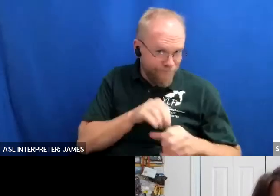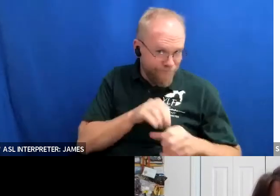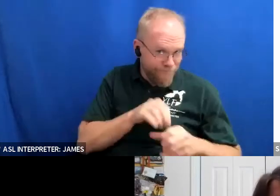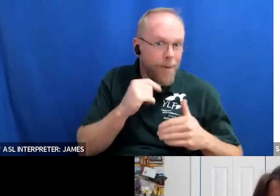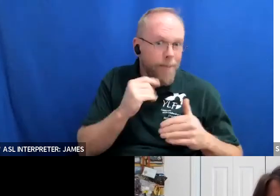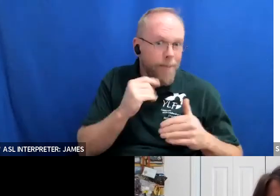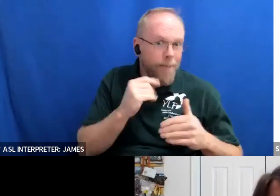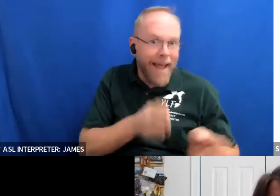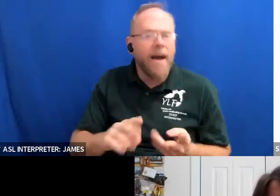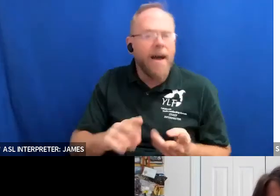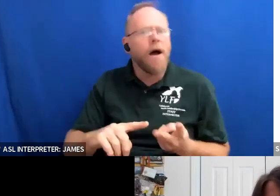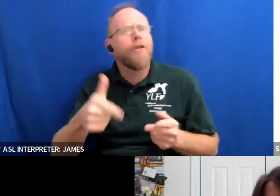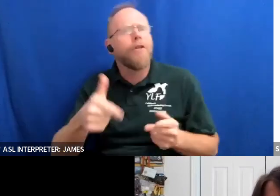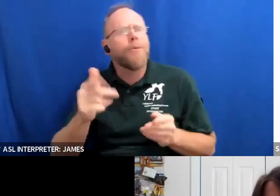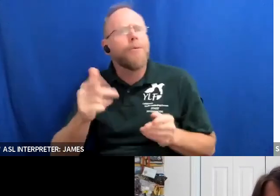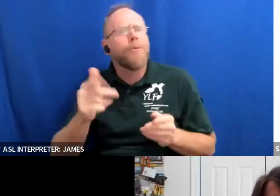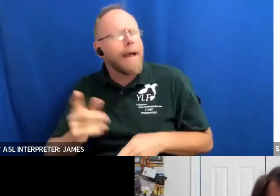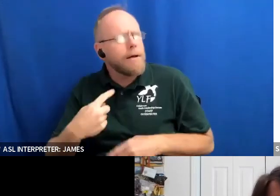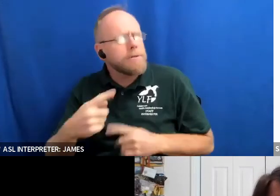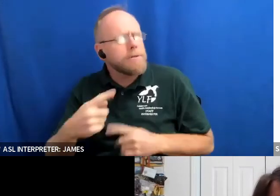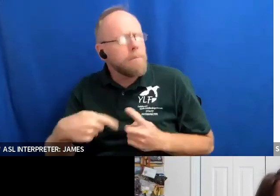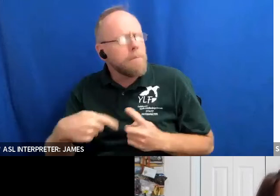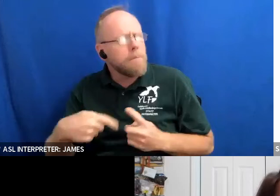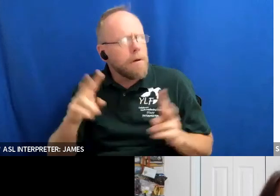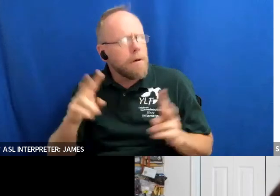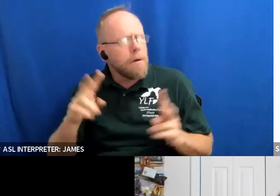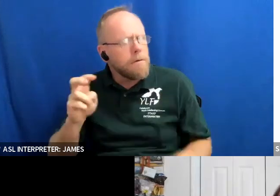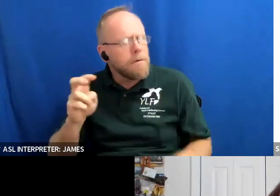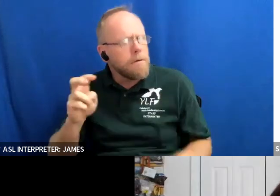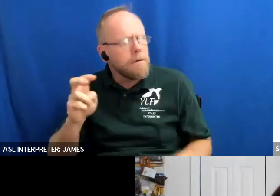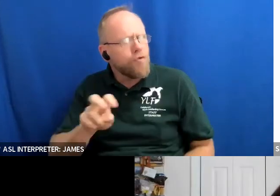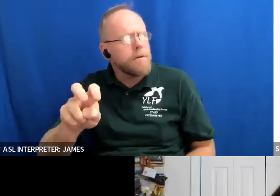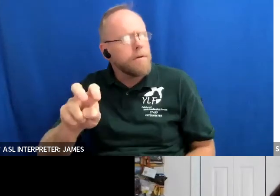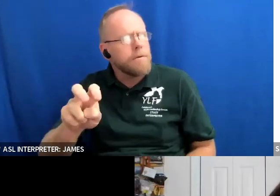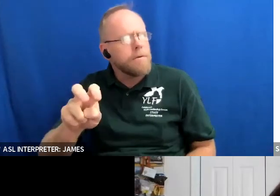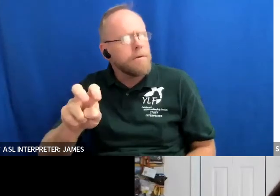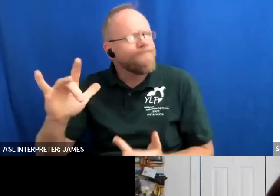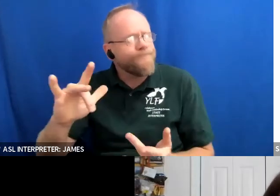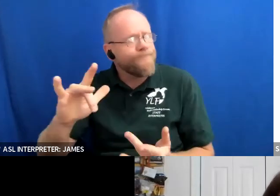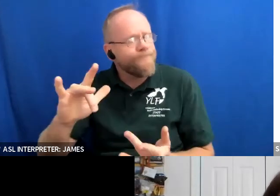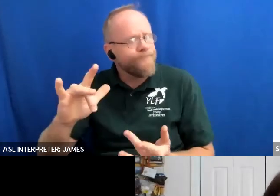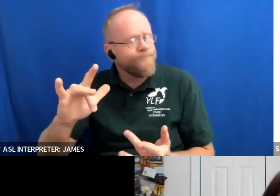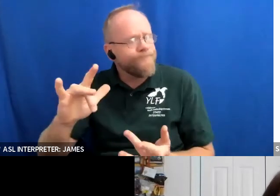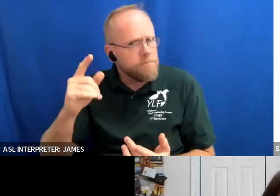i'm not sure with that question traveling for this organization or do you want to clarify